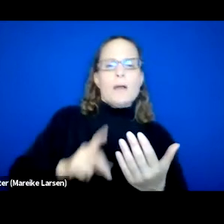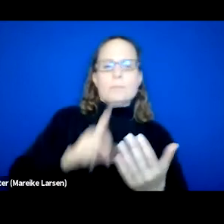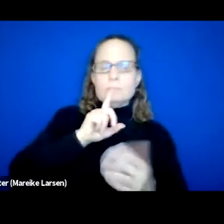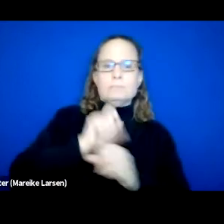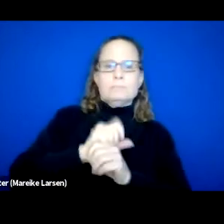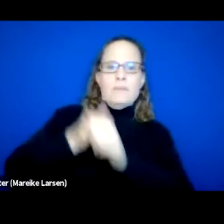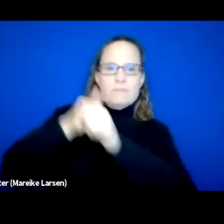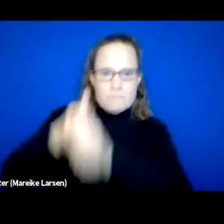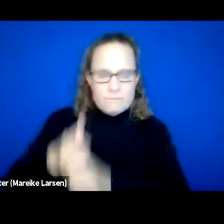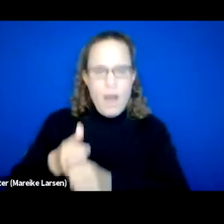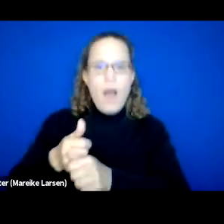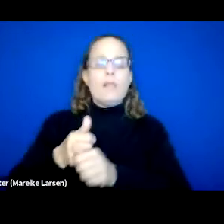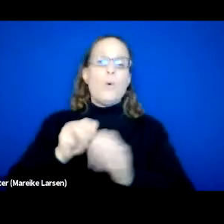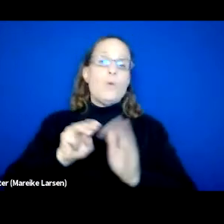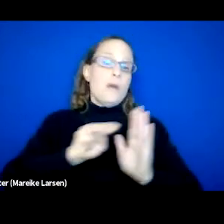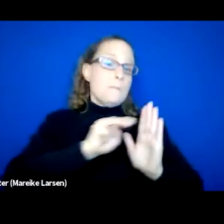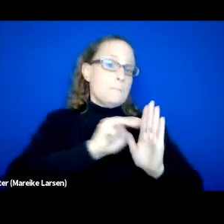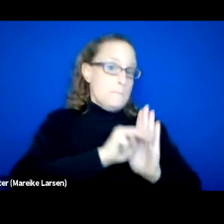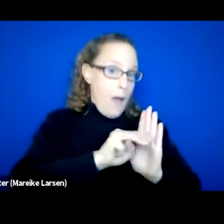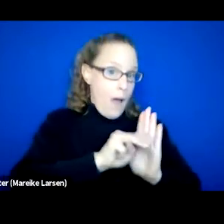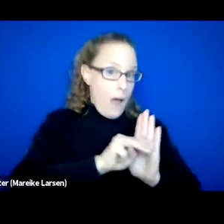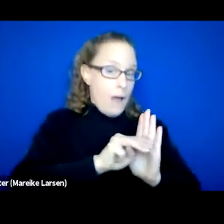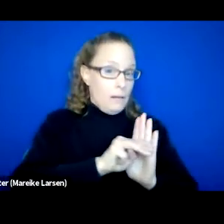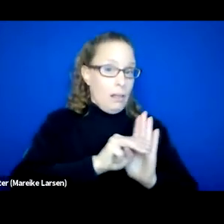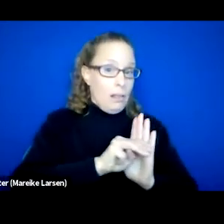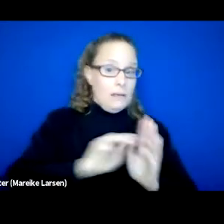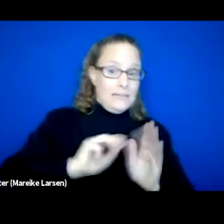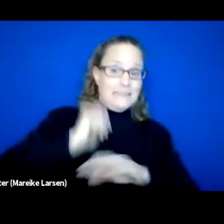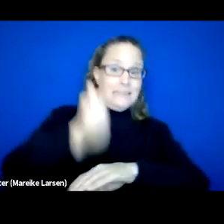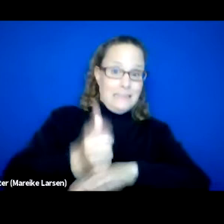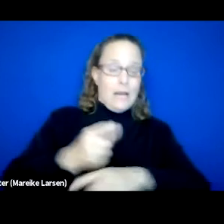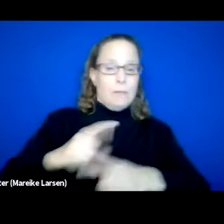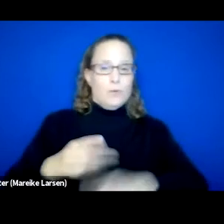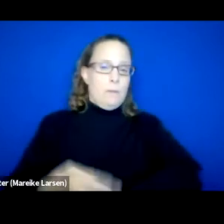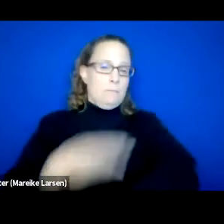that has been researched and found to improve outcomes. So on the SAMHSA website,